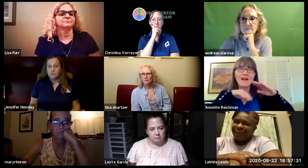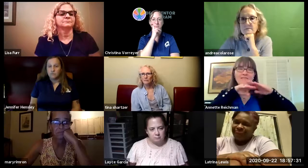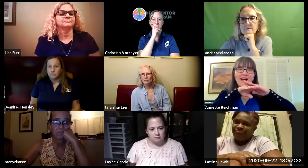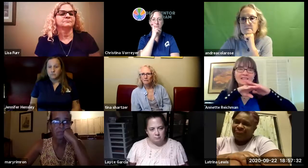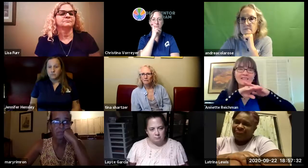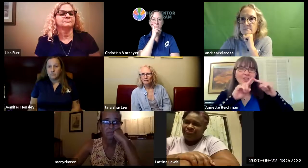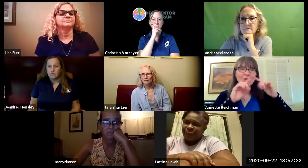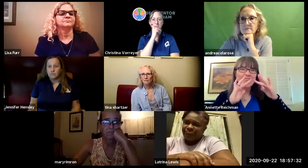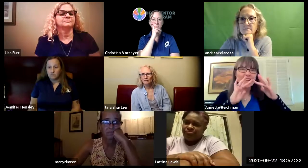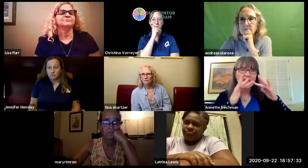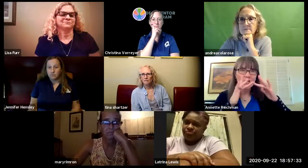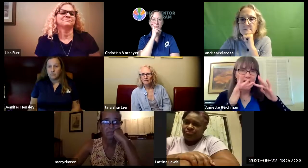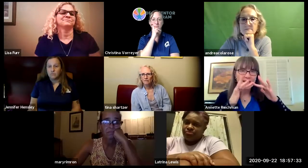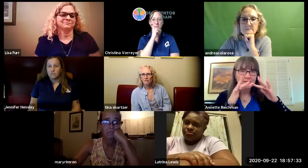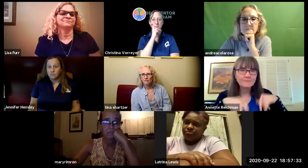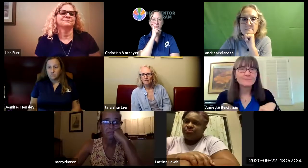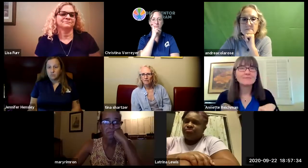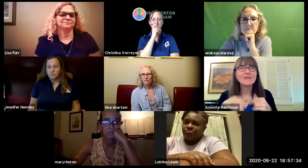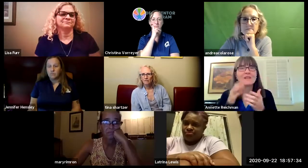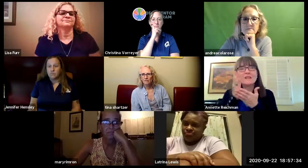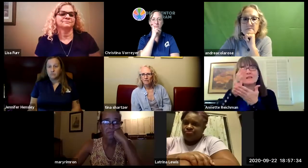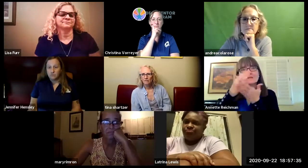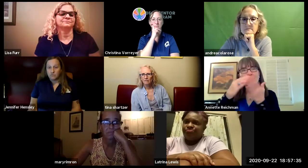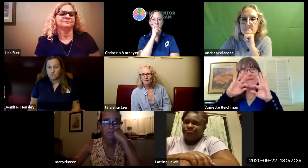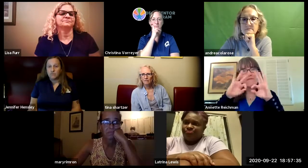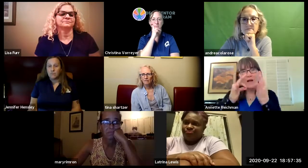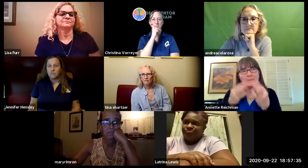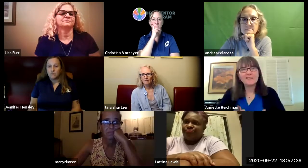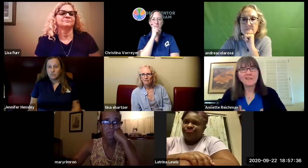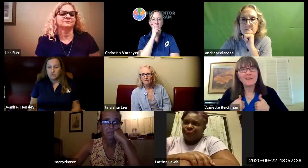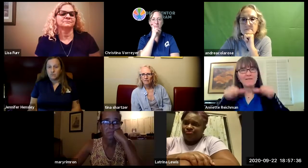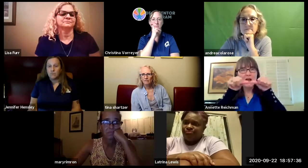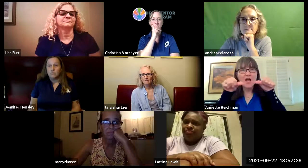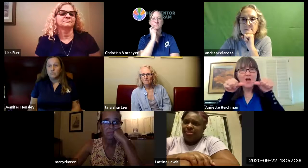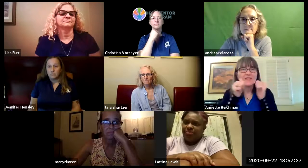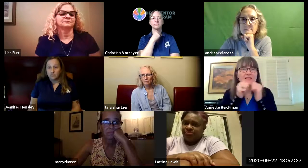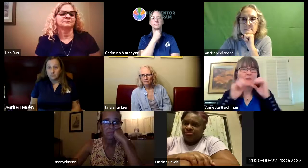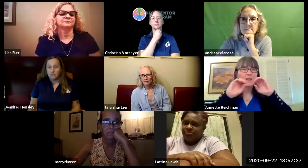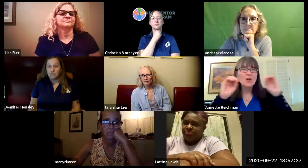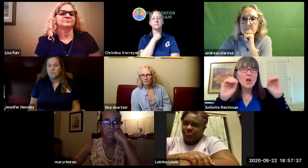the rural areas may not have had direct access to the internet